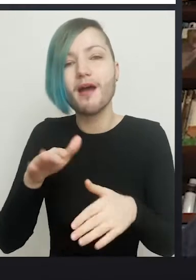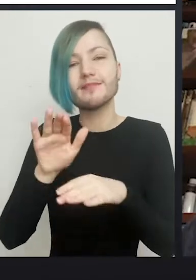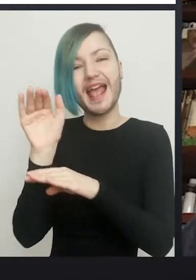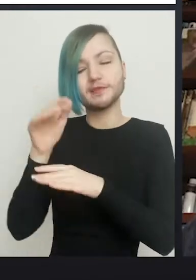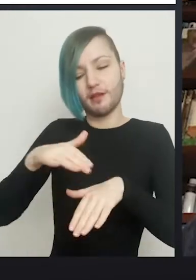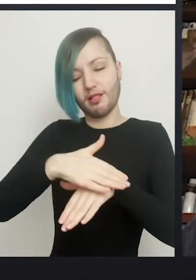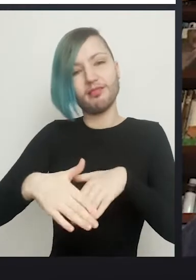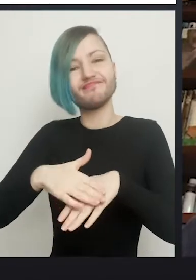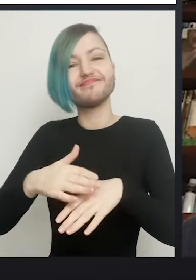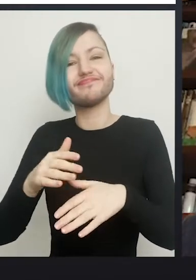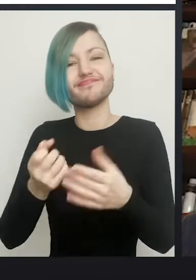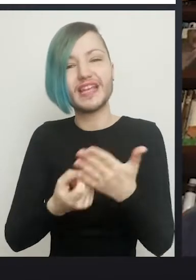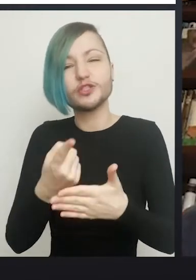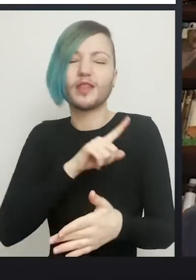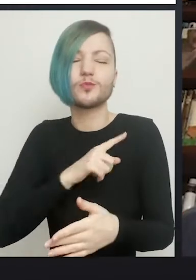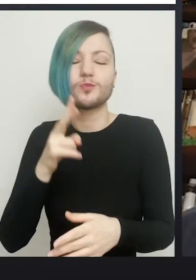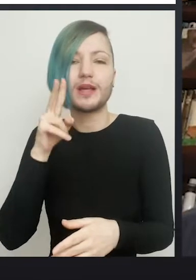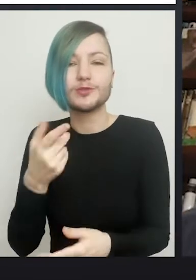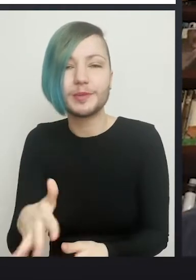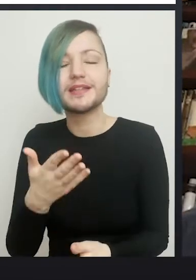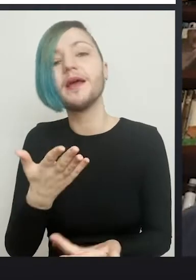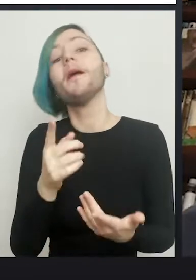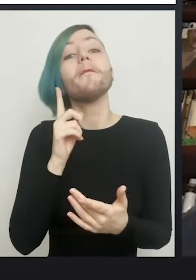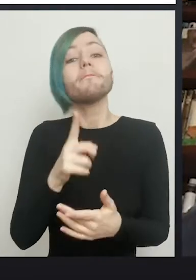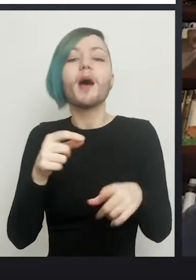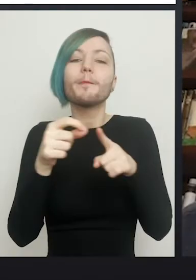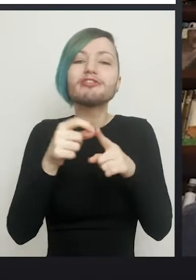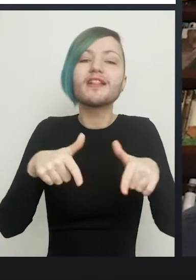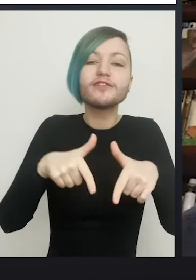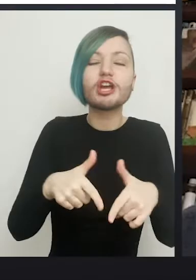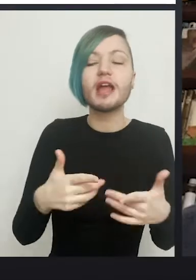But yeah, that's my comment, really. The peritoneal vagina may be the greatest thing